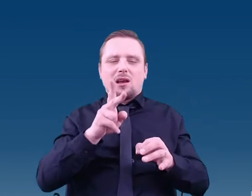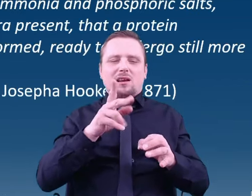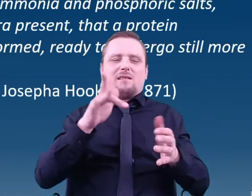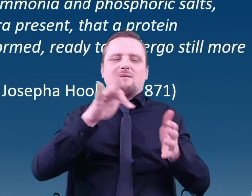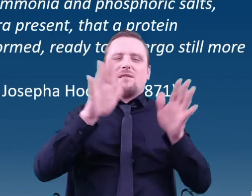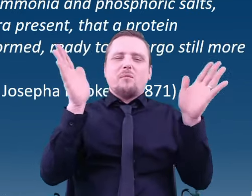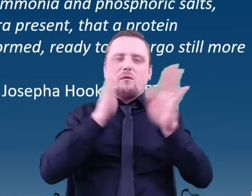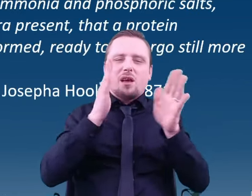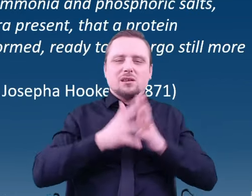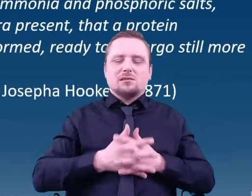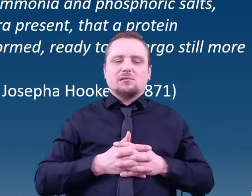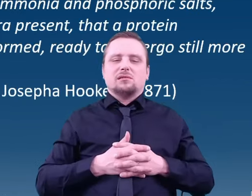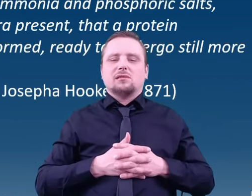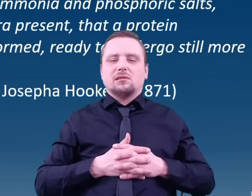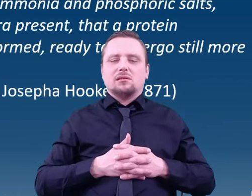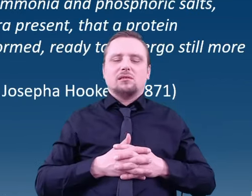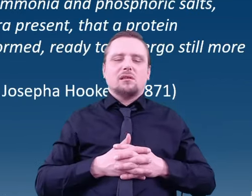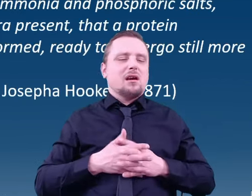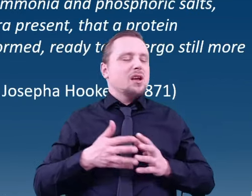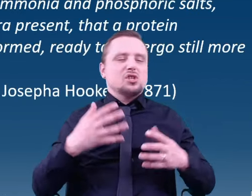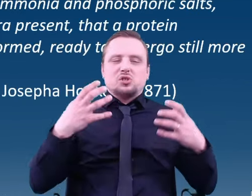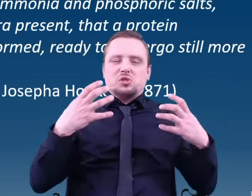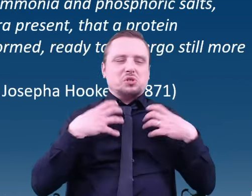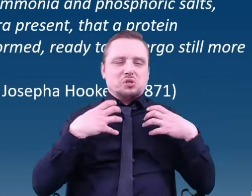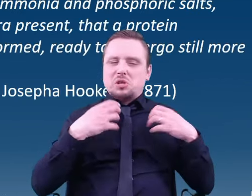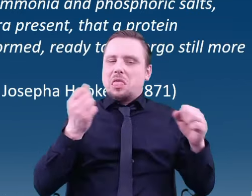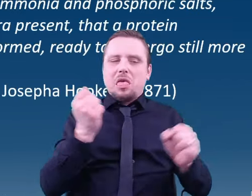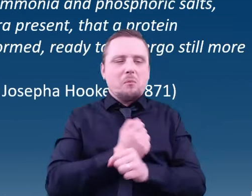Prior to the discovery that such conditions may have existed